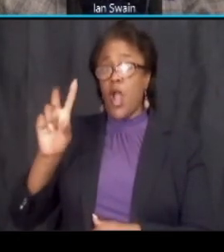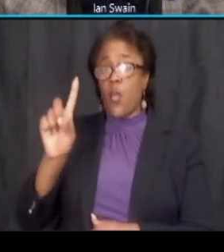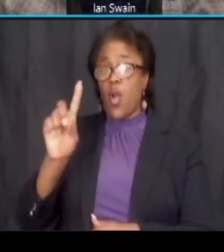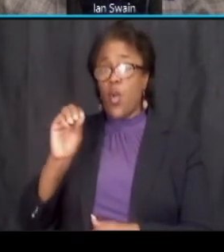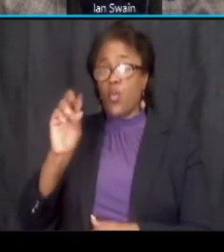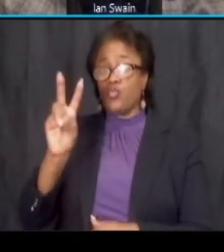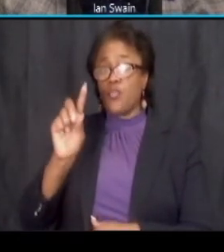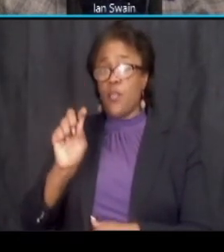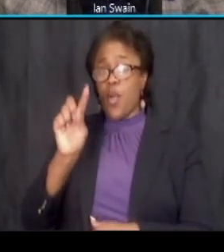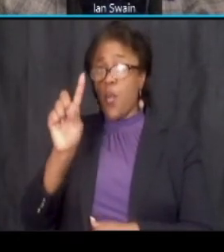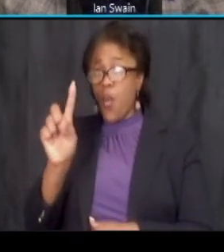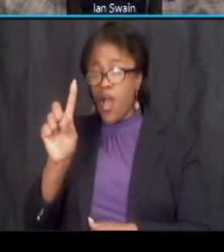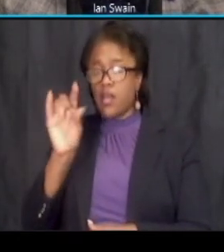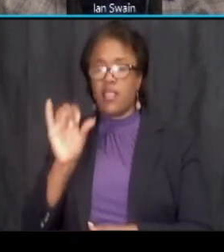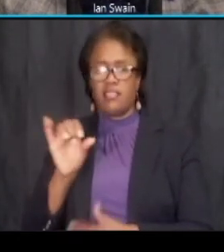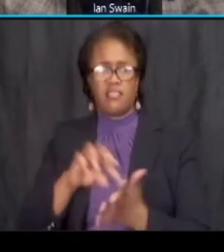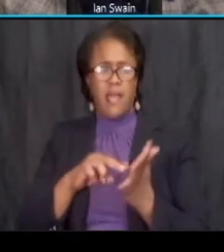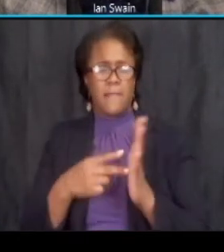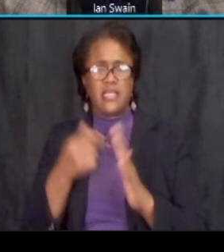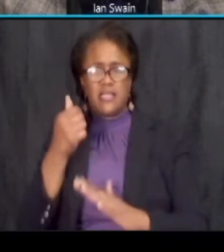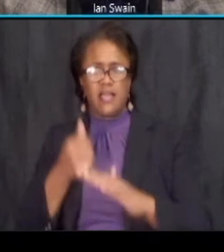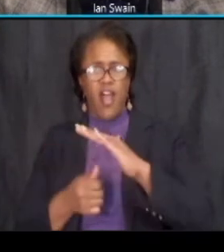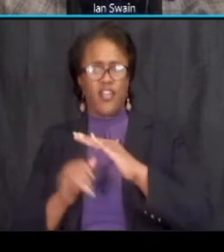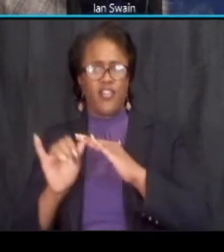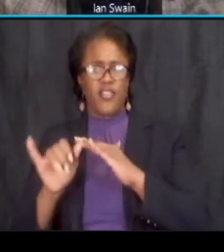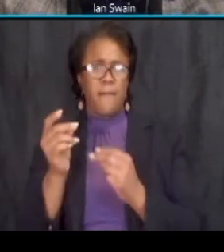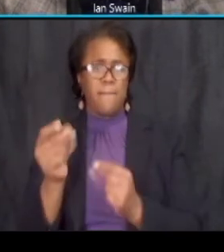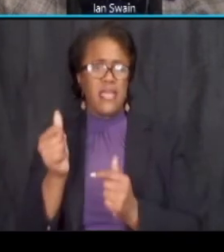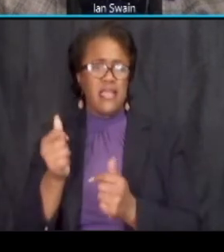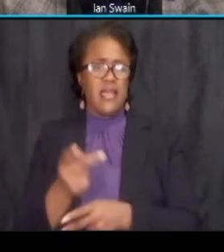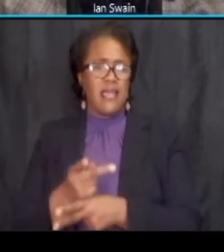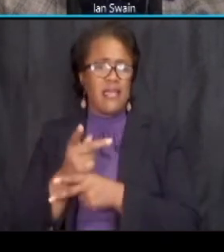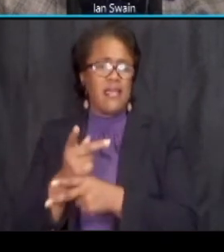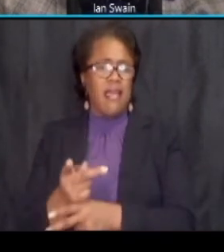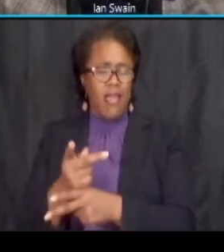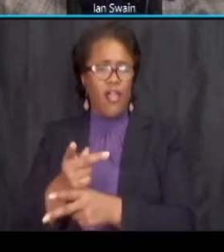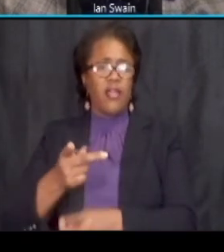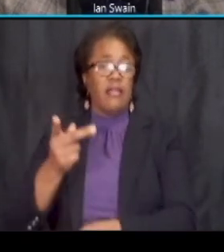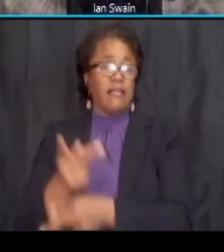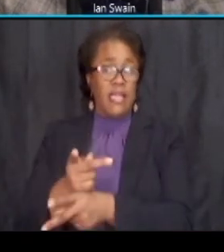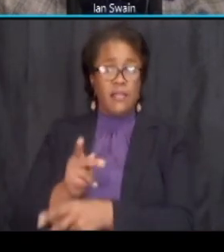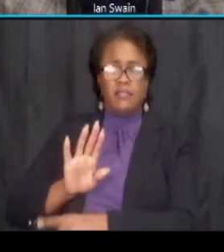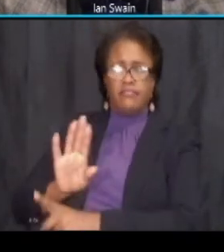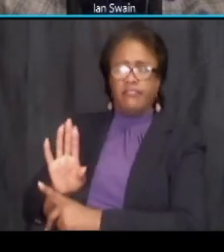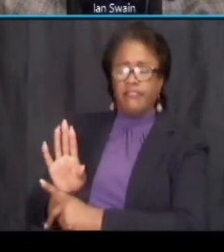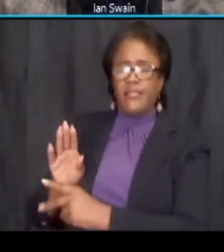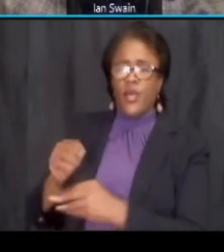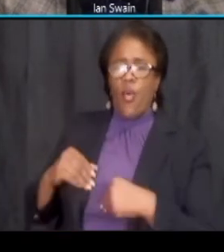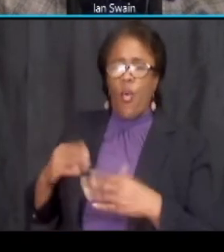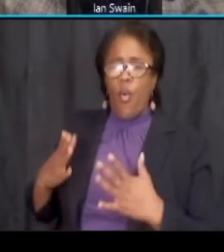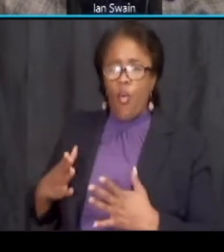which puts it under the immediate care and keeping of the owners or occupants of the premises